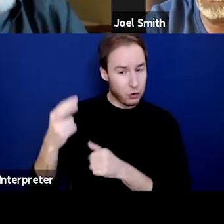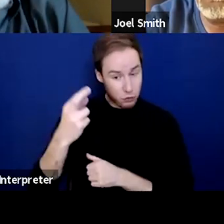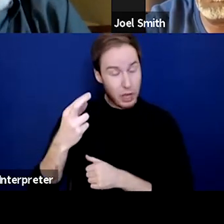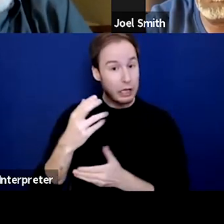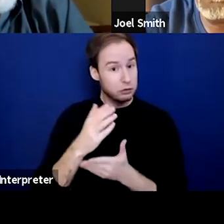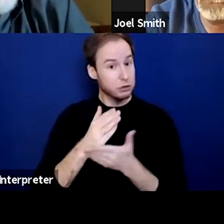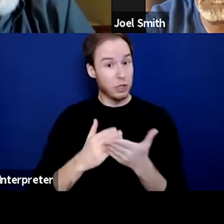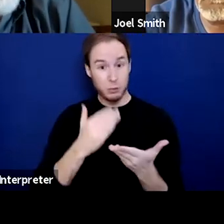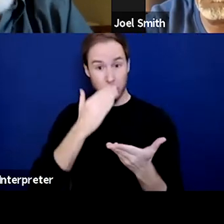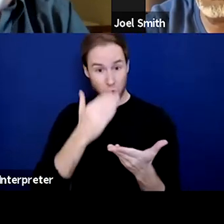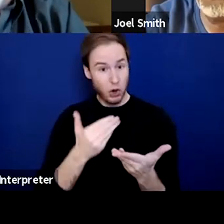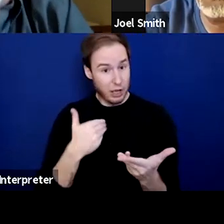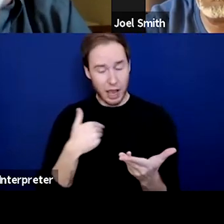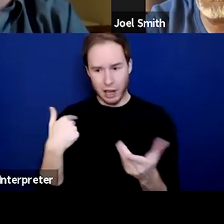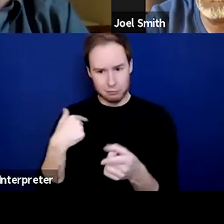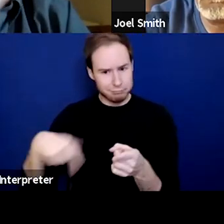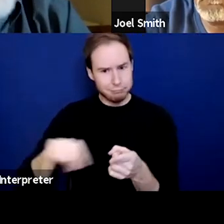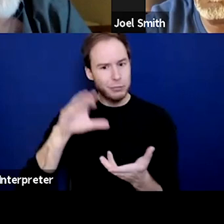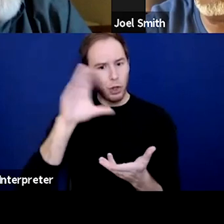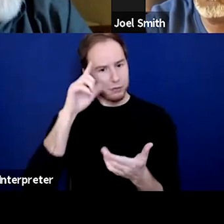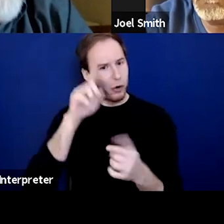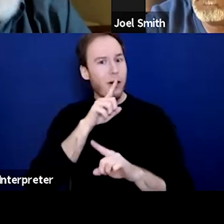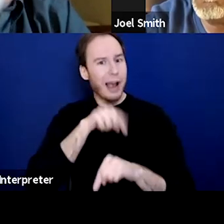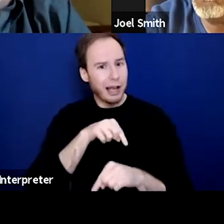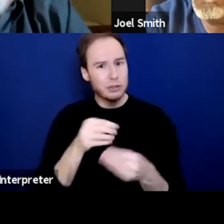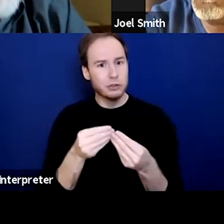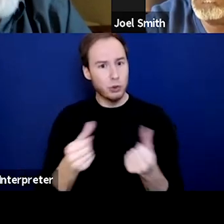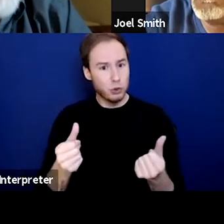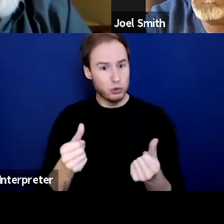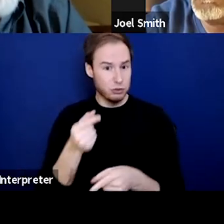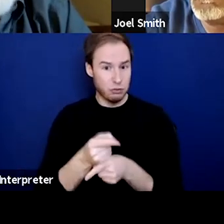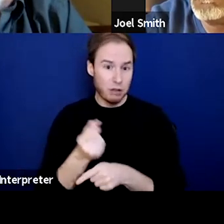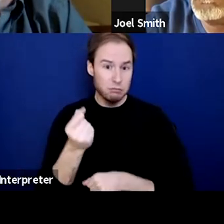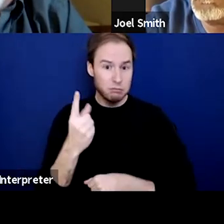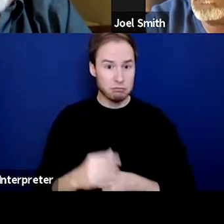we seek solutions everywhere. Anyone else wanna say a little bit more about this, or-